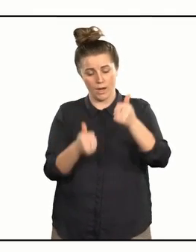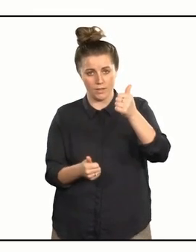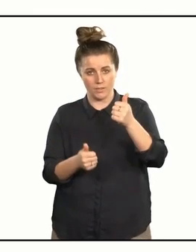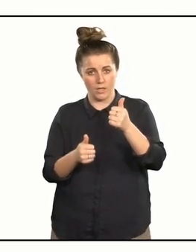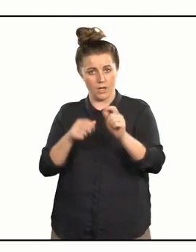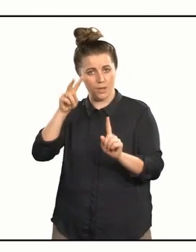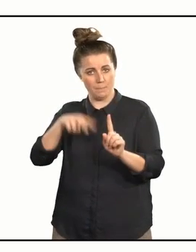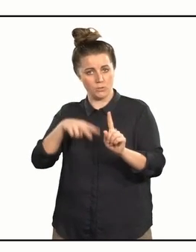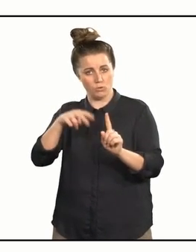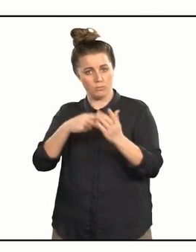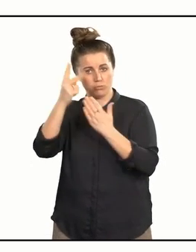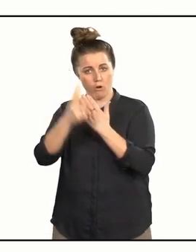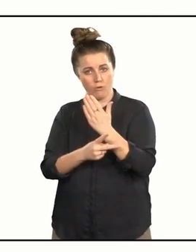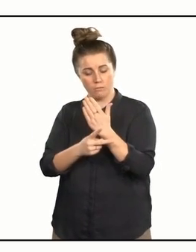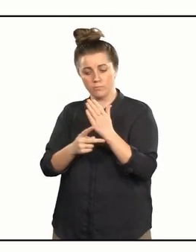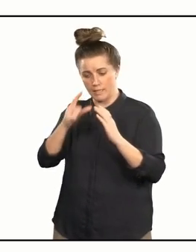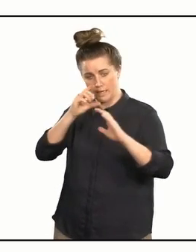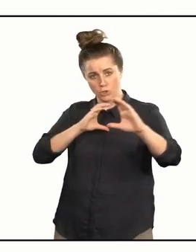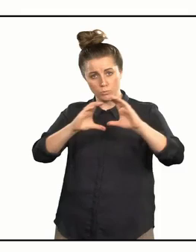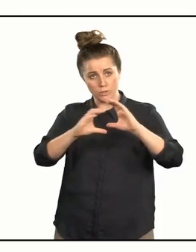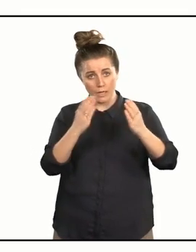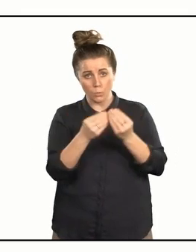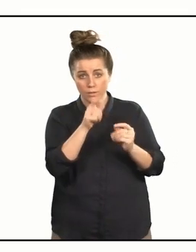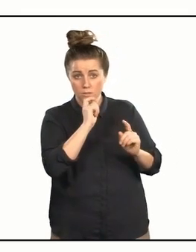programme they're given the tools to communicate effectively with staff,